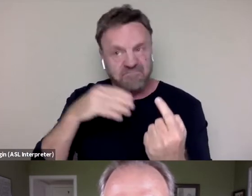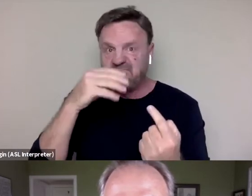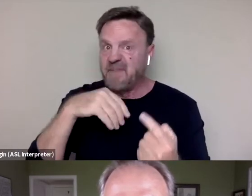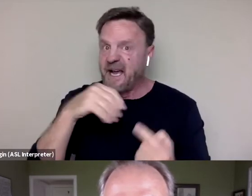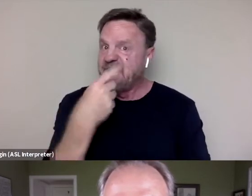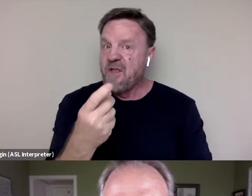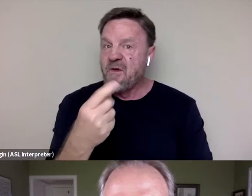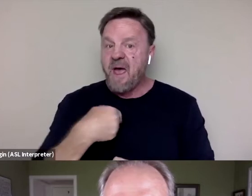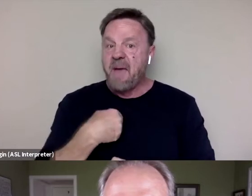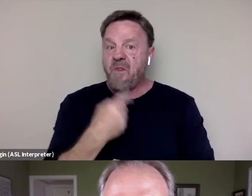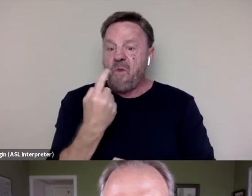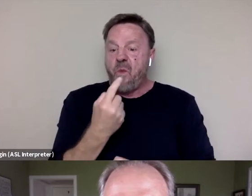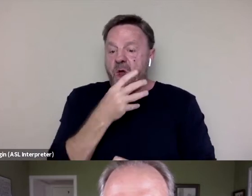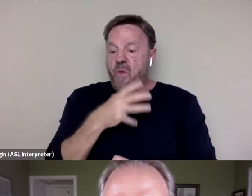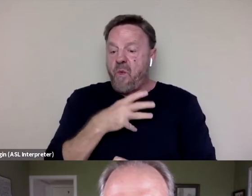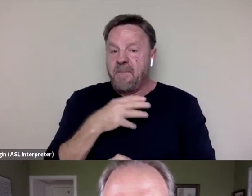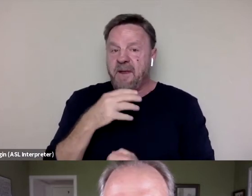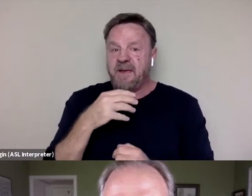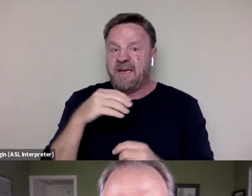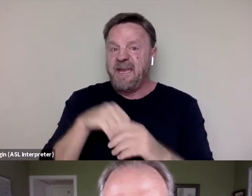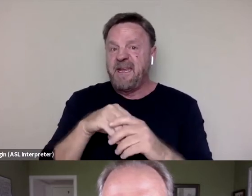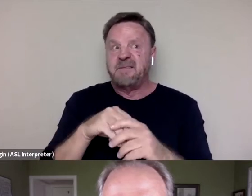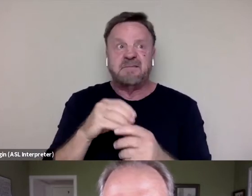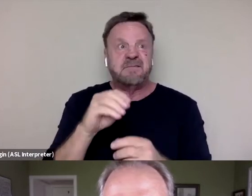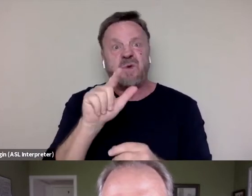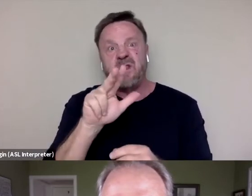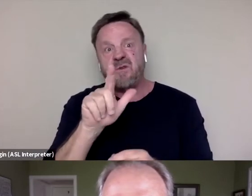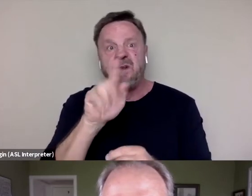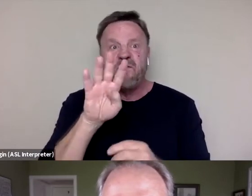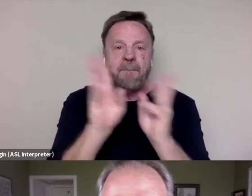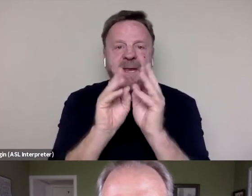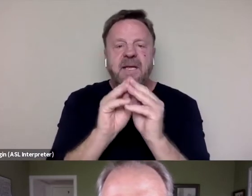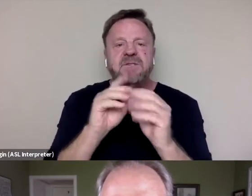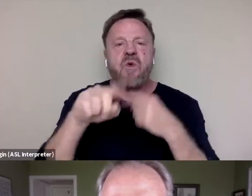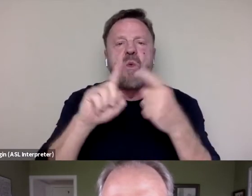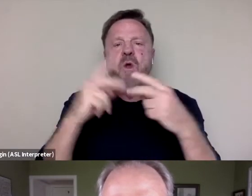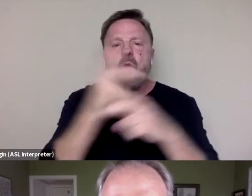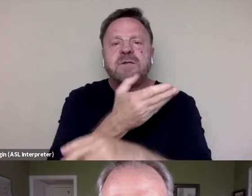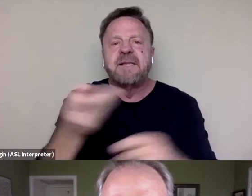who's 23, 24 in meetings like that, when worst things happen behind closed doors,